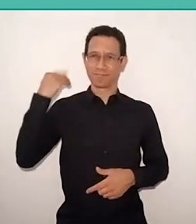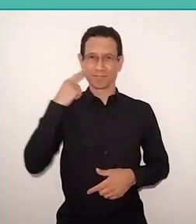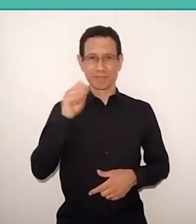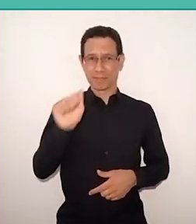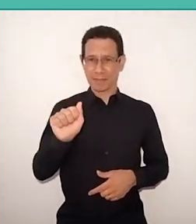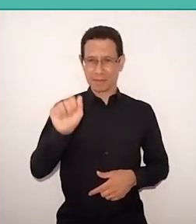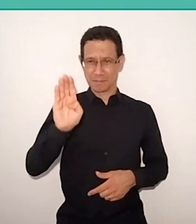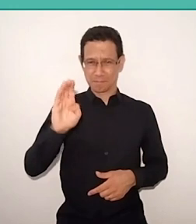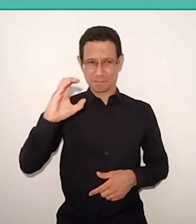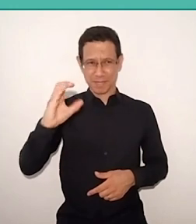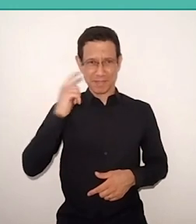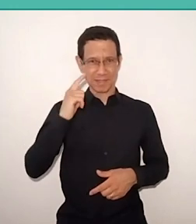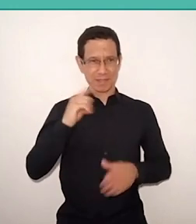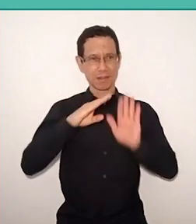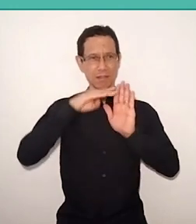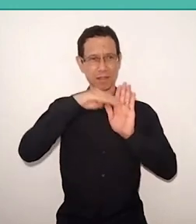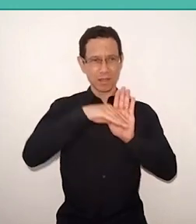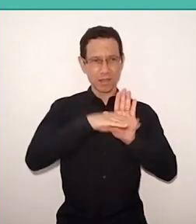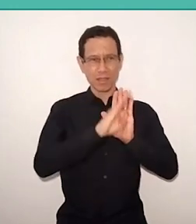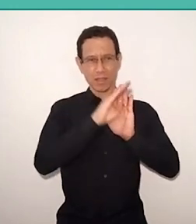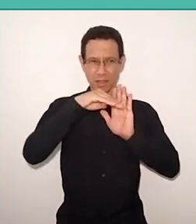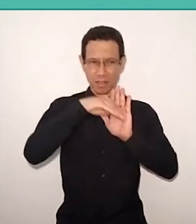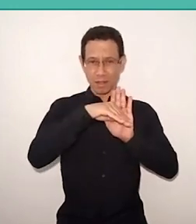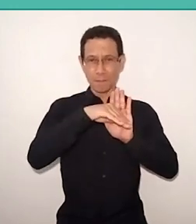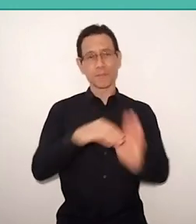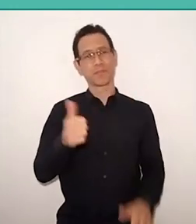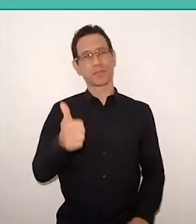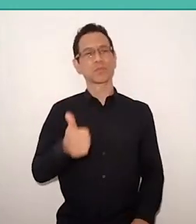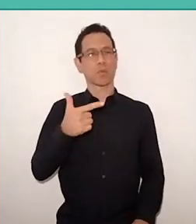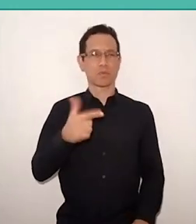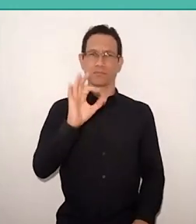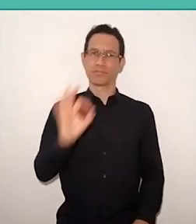that only 12% of our population is fully literate,